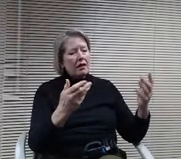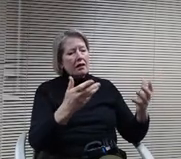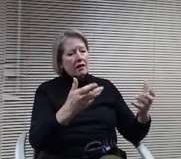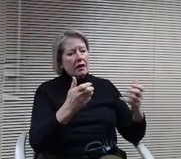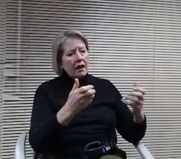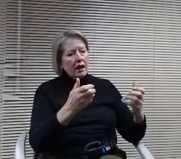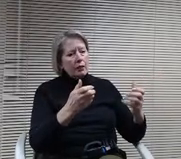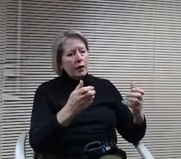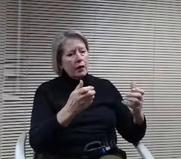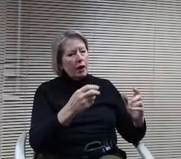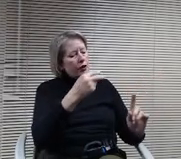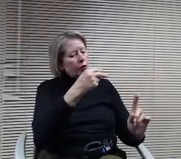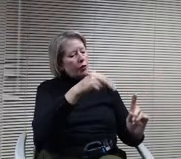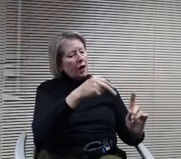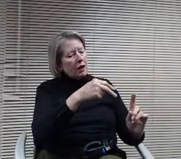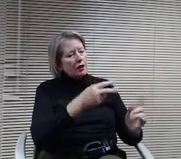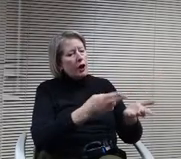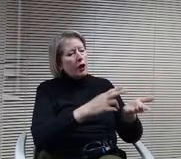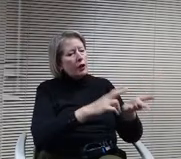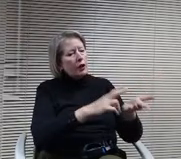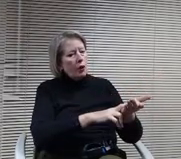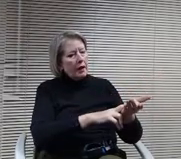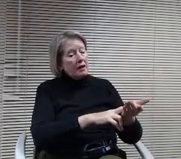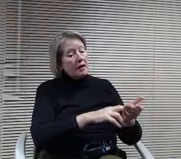monitoring potential open enrollment in the future as well.